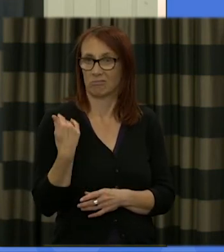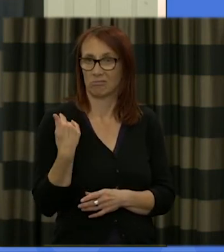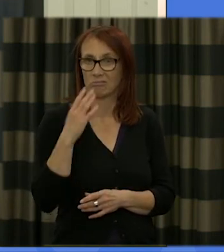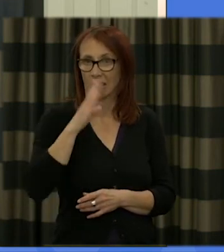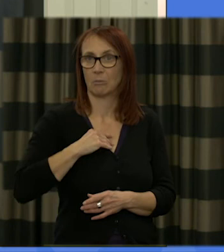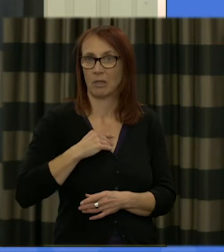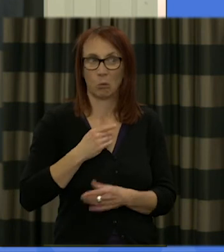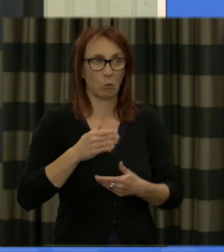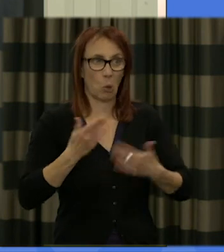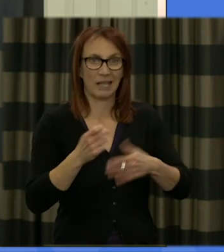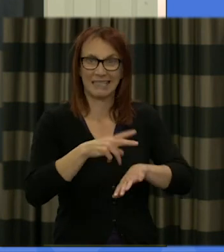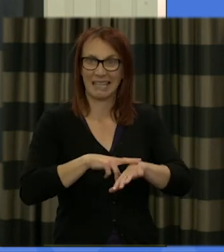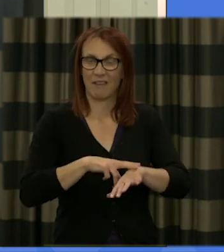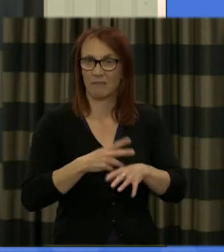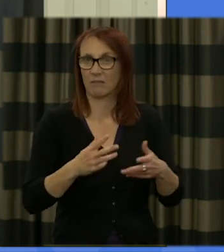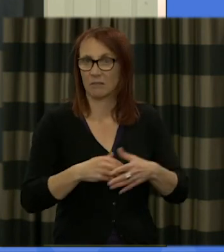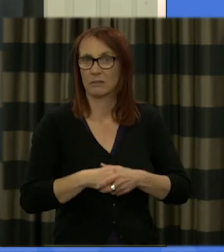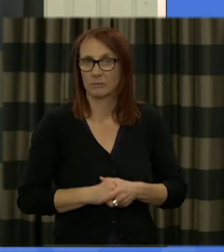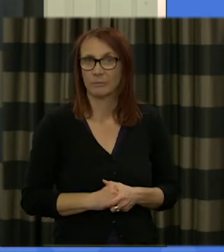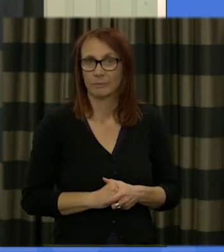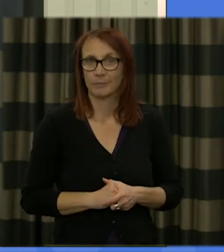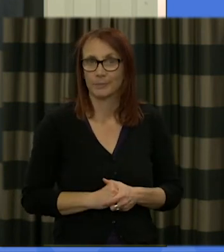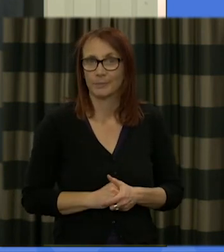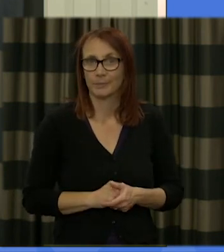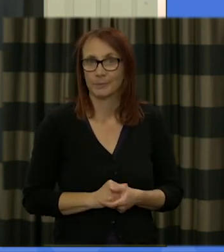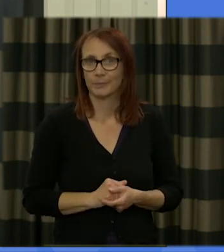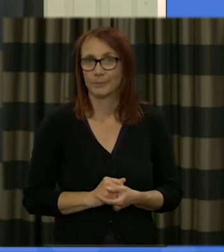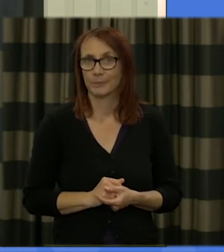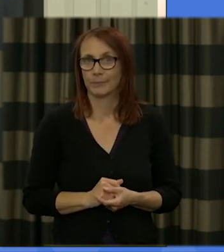either Ian or Katherine or Lisa and myself